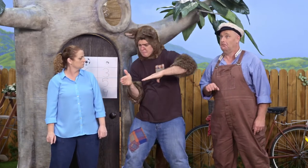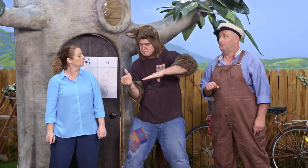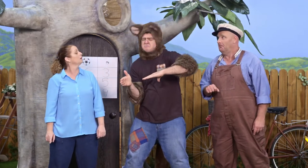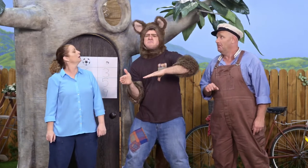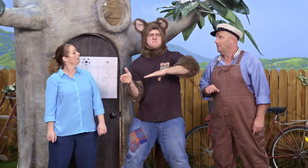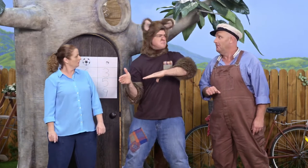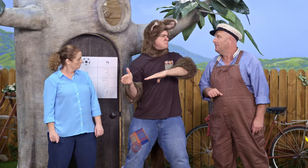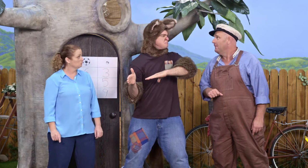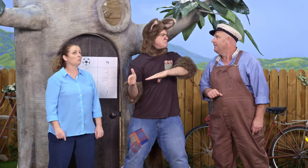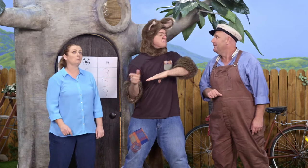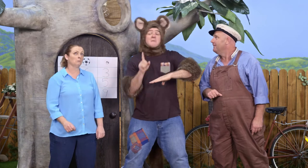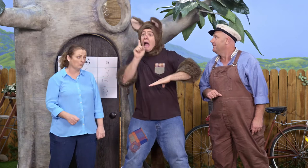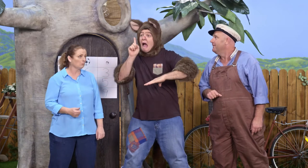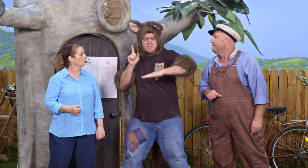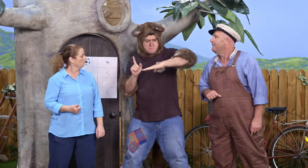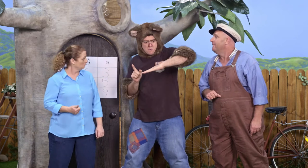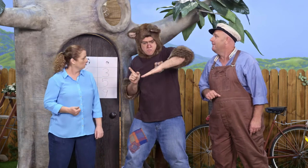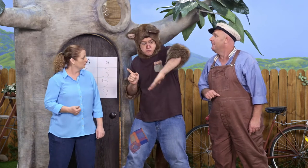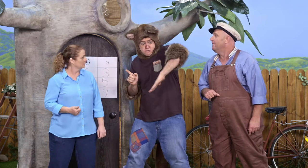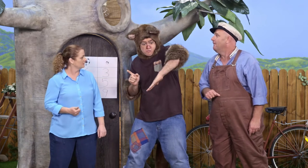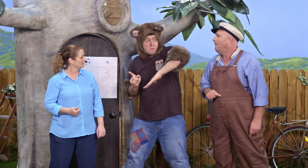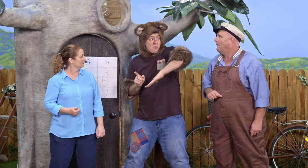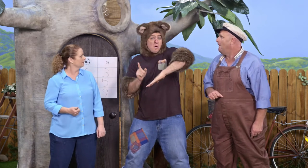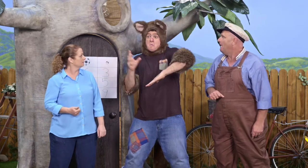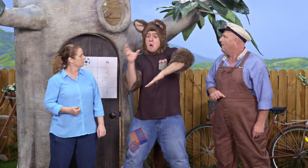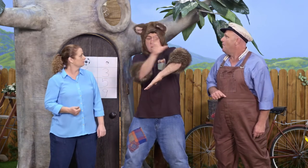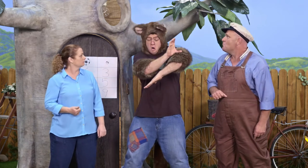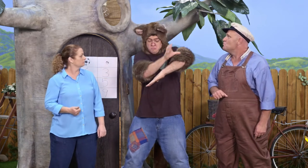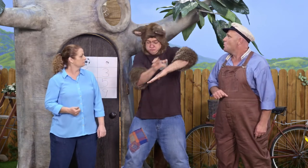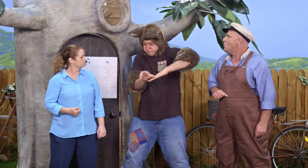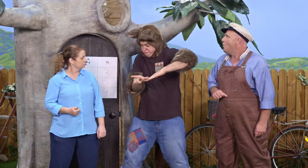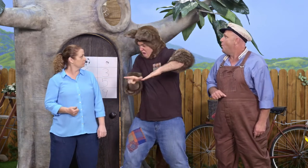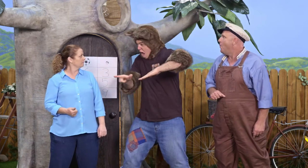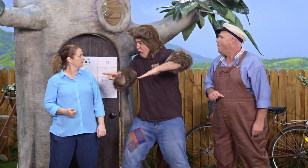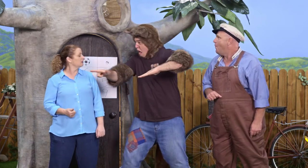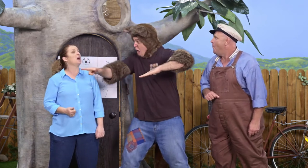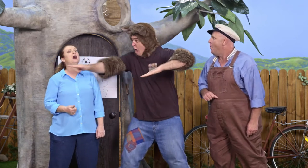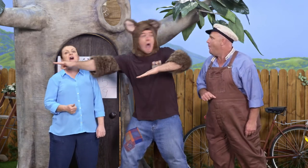But if you have a bigger angle, the ball rolls further!